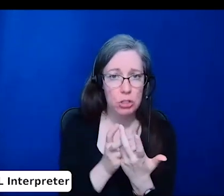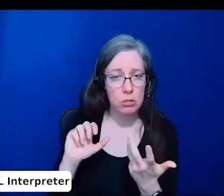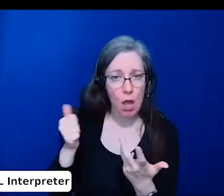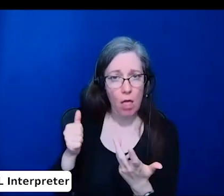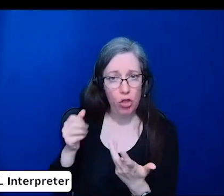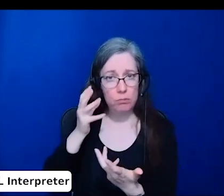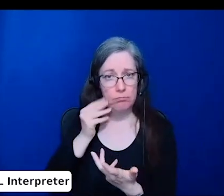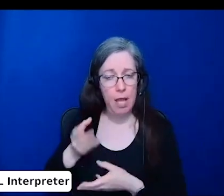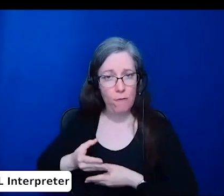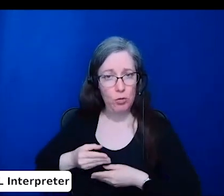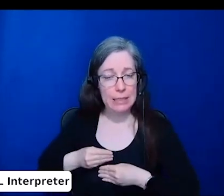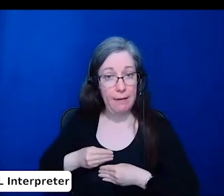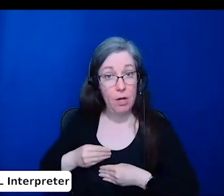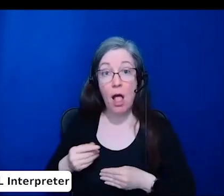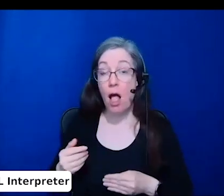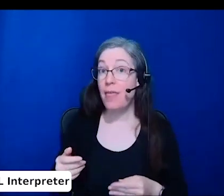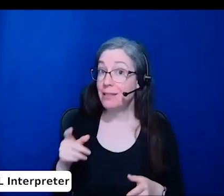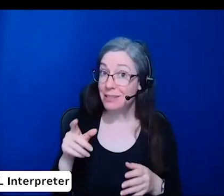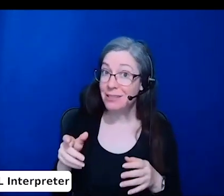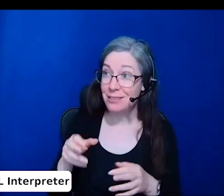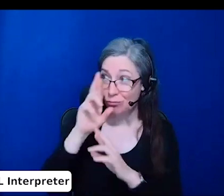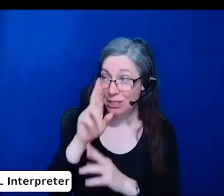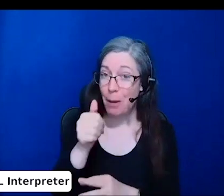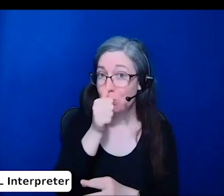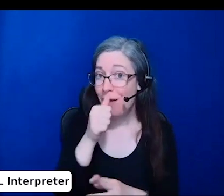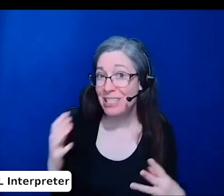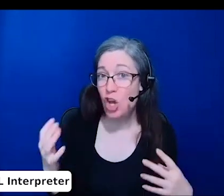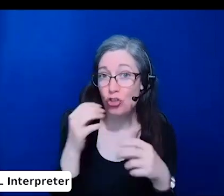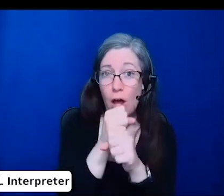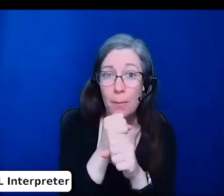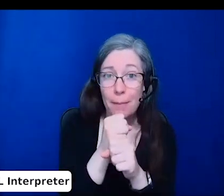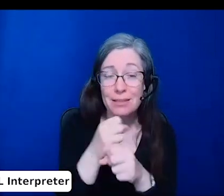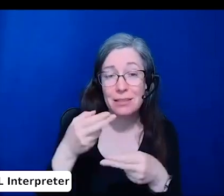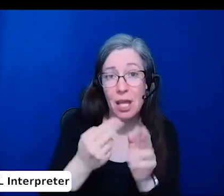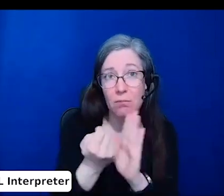of the full range of accommodations that others have received.